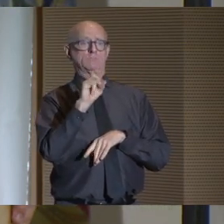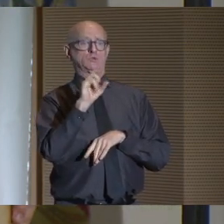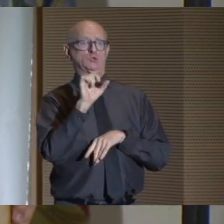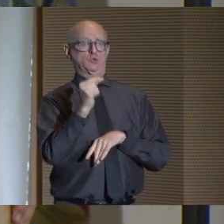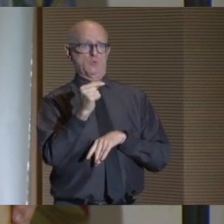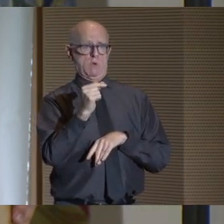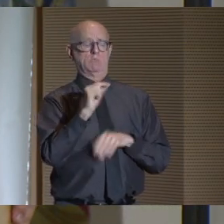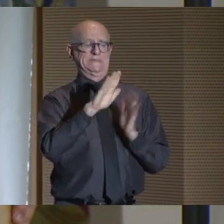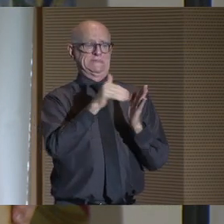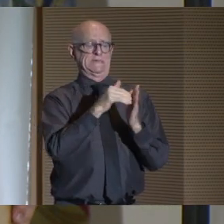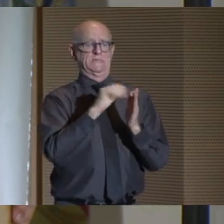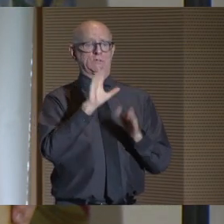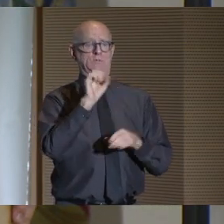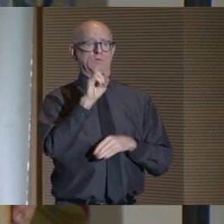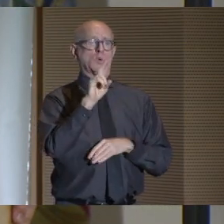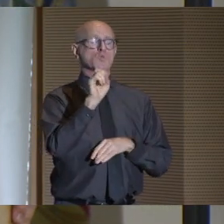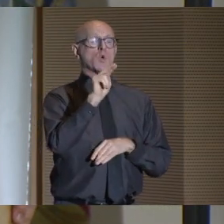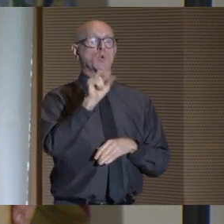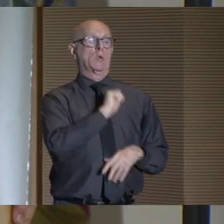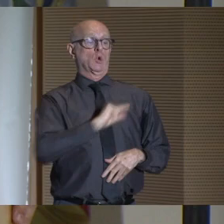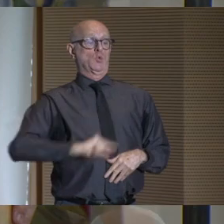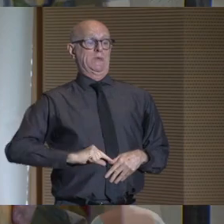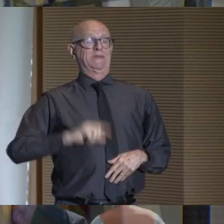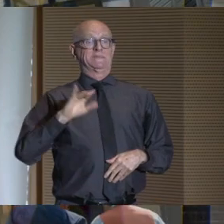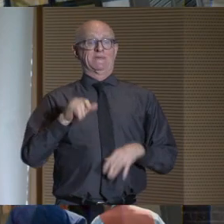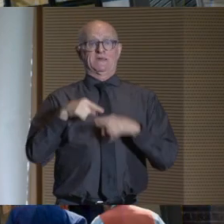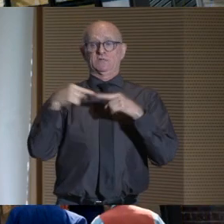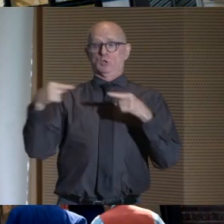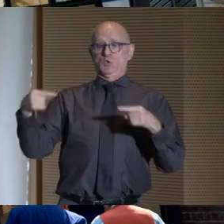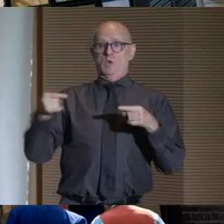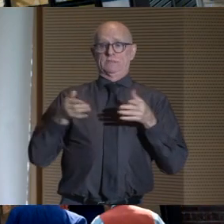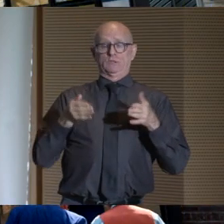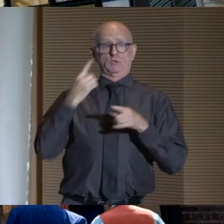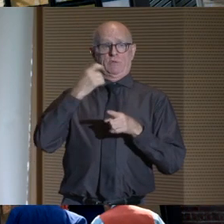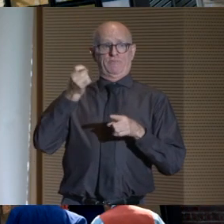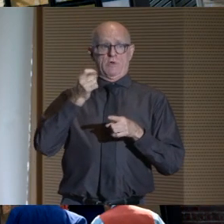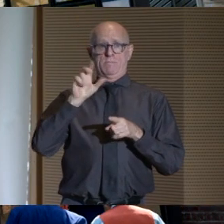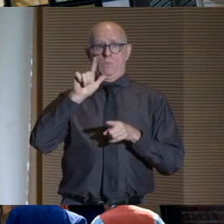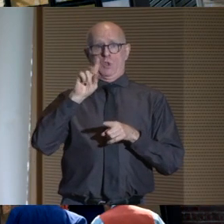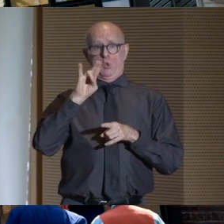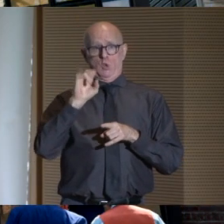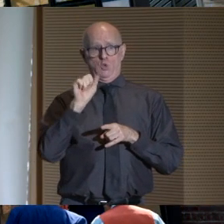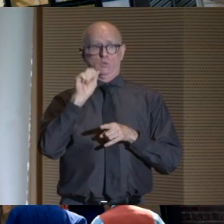in Corona, Queens. The new center across the street from the Louis Armstrong House